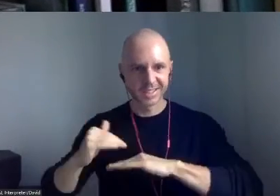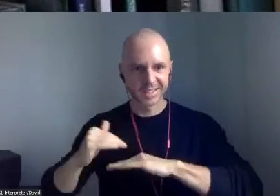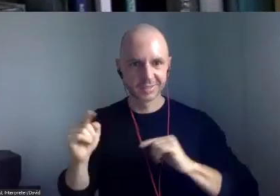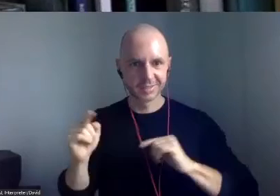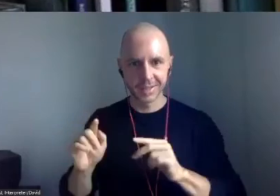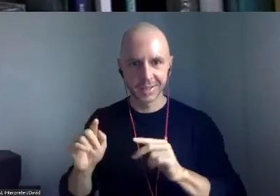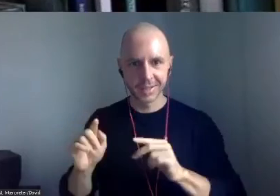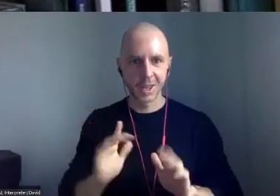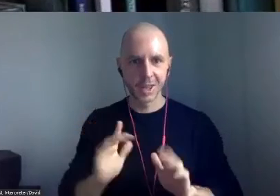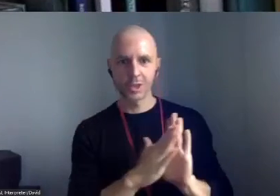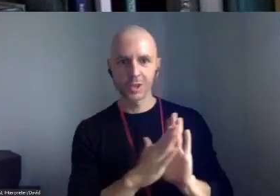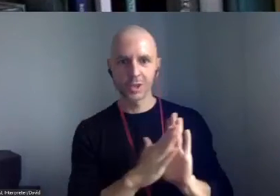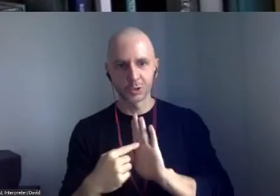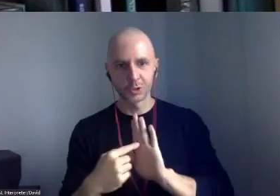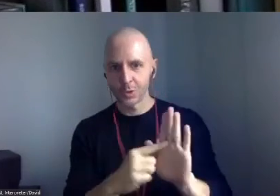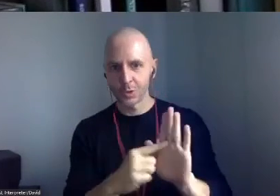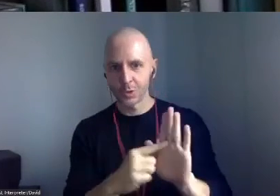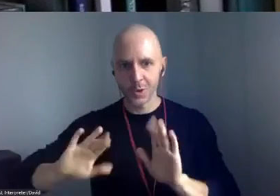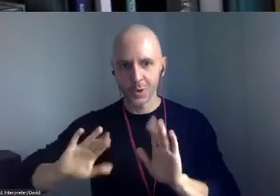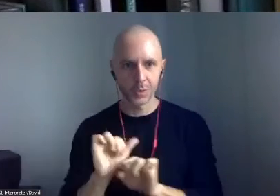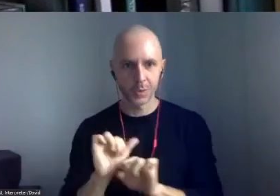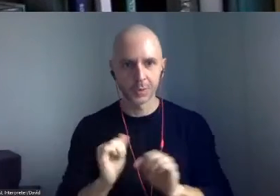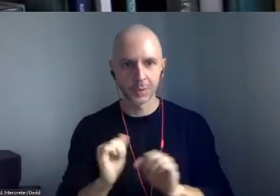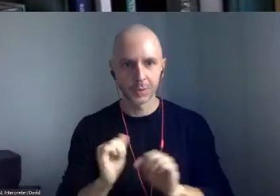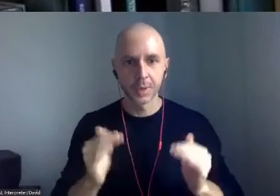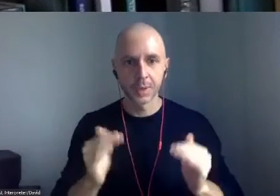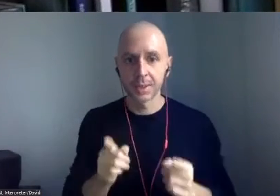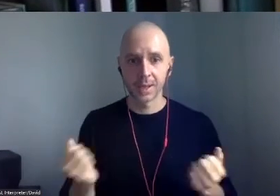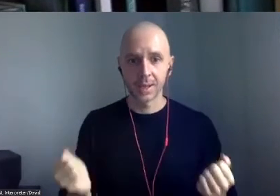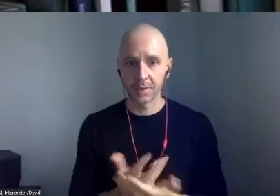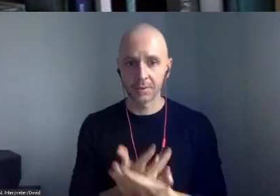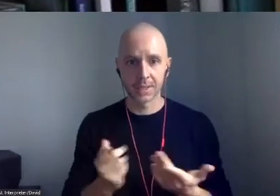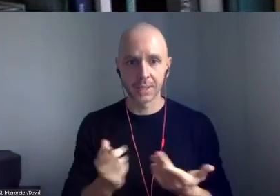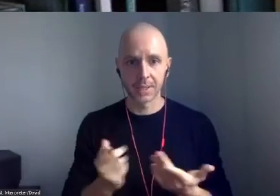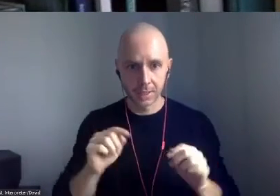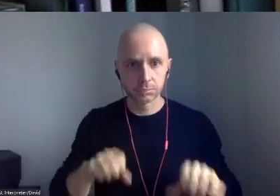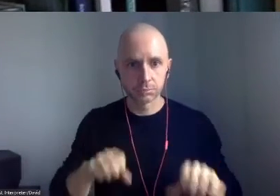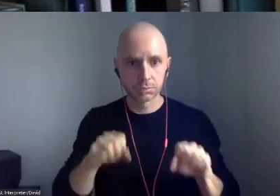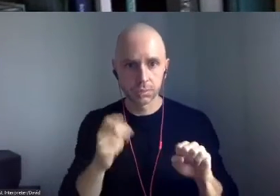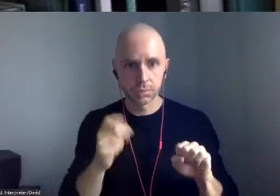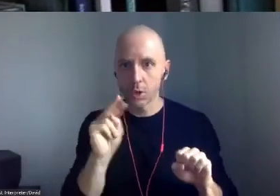viewed on the iNdigital space for free at your leisure throughout the Festival.